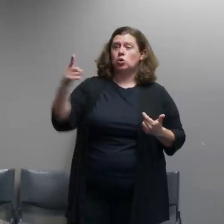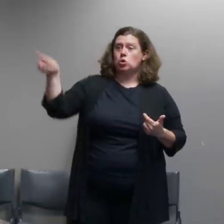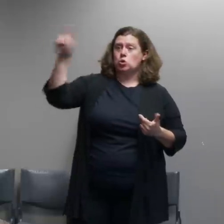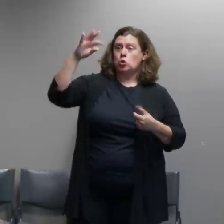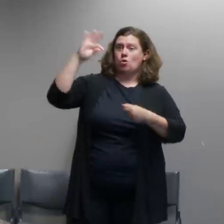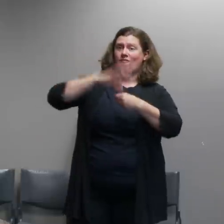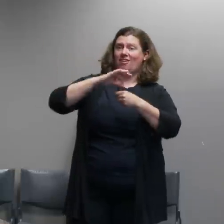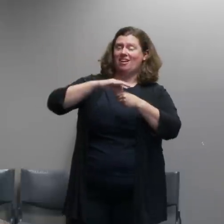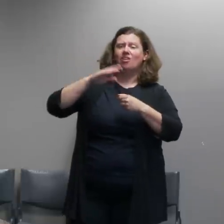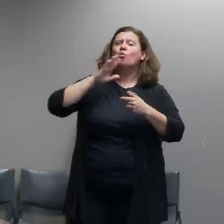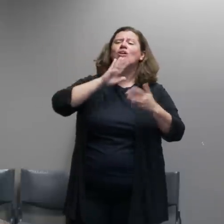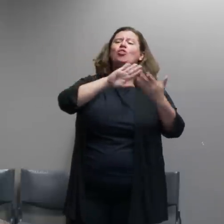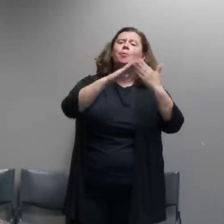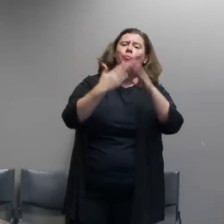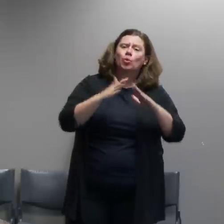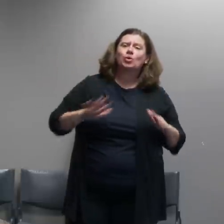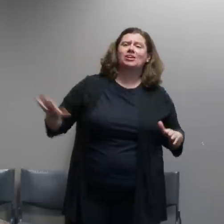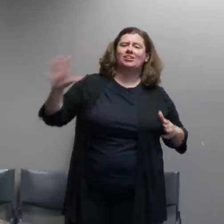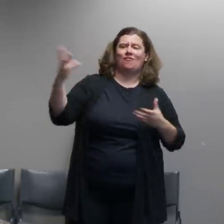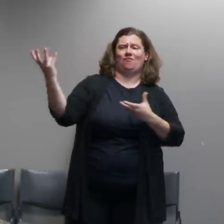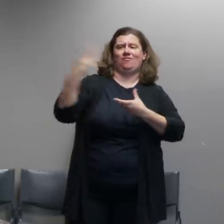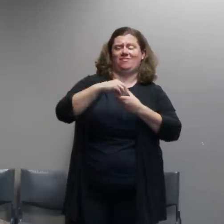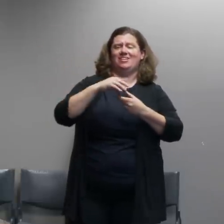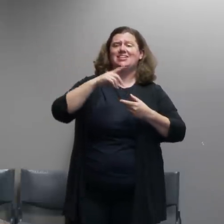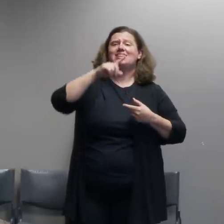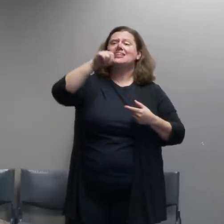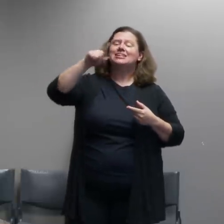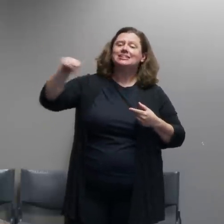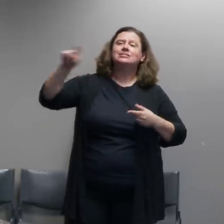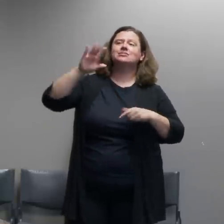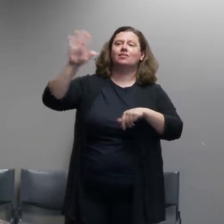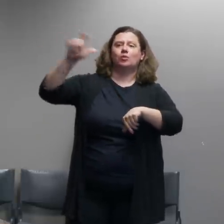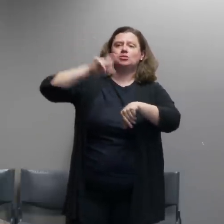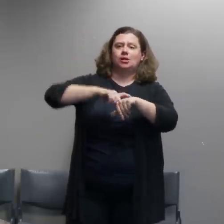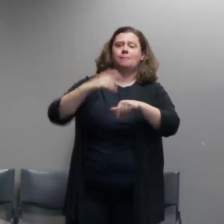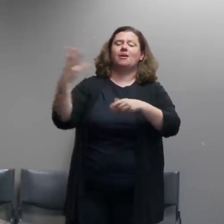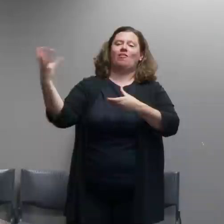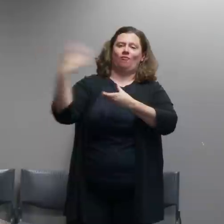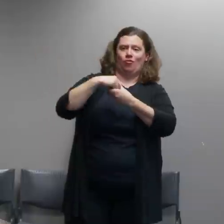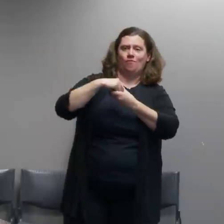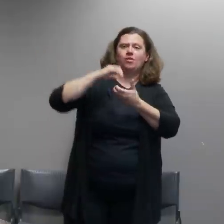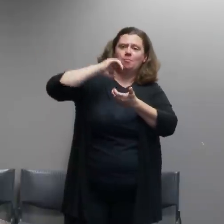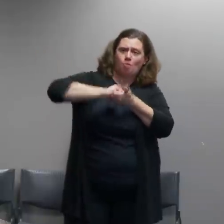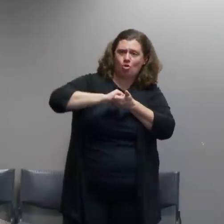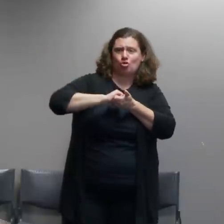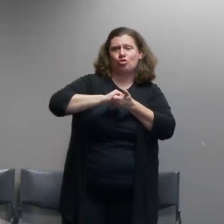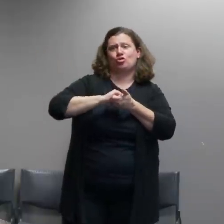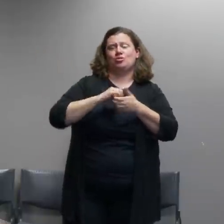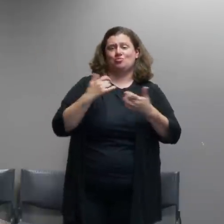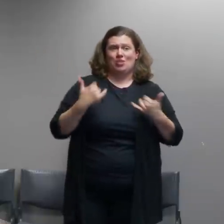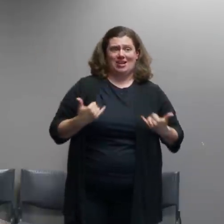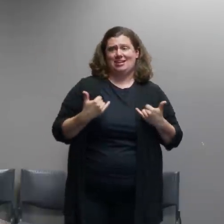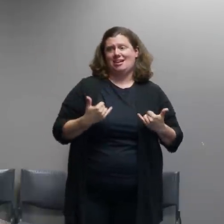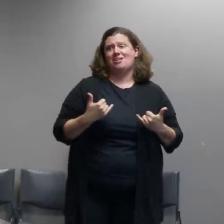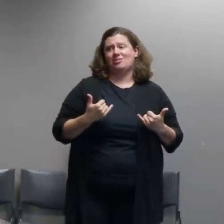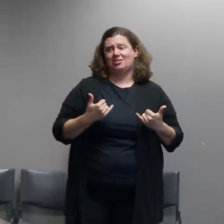that it's time for us to come together as a community and make a decision about whether this